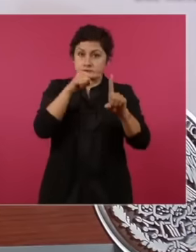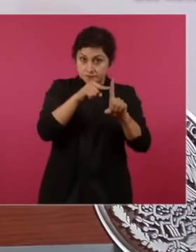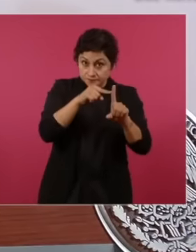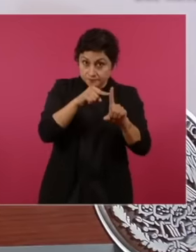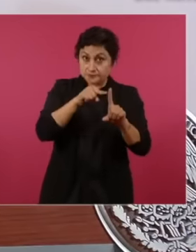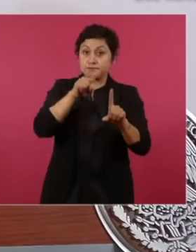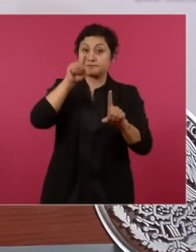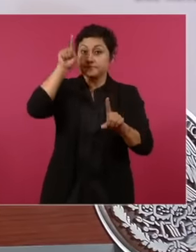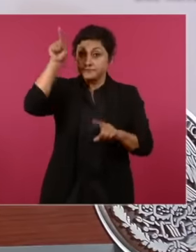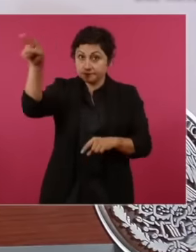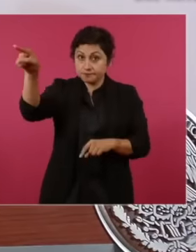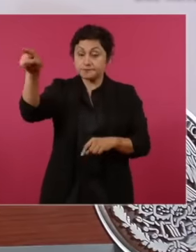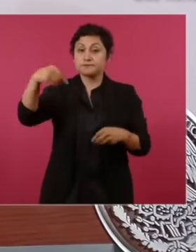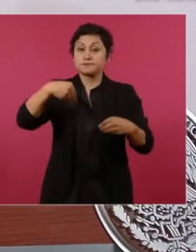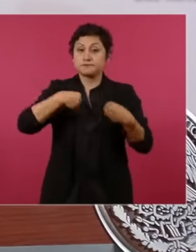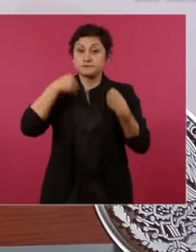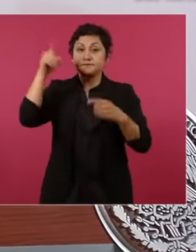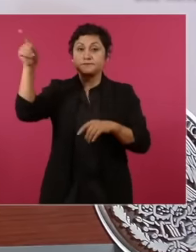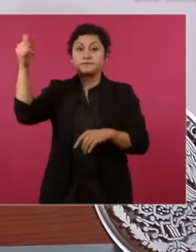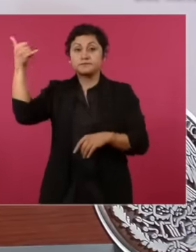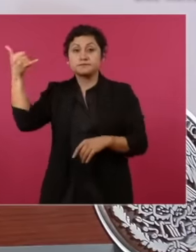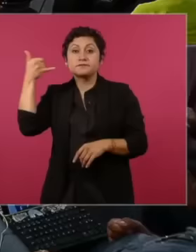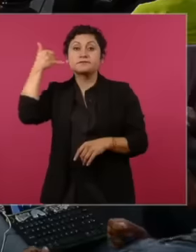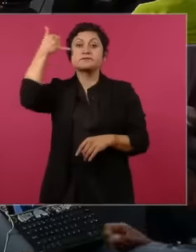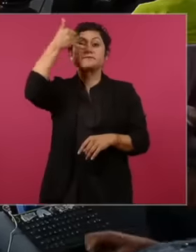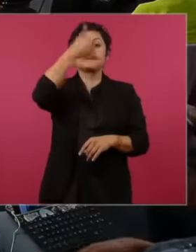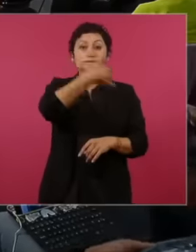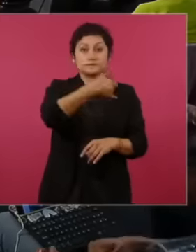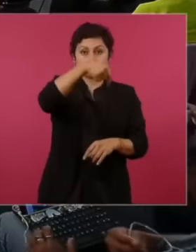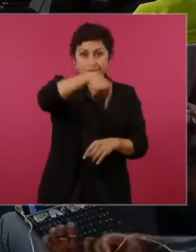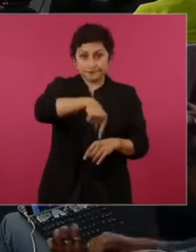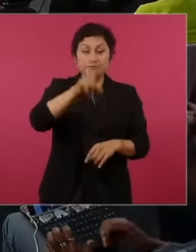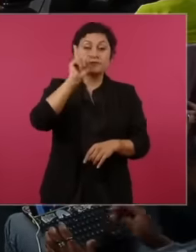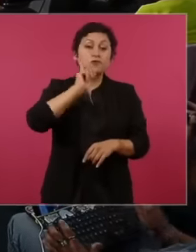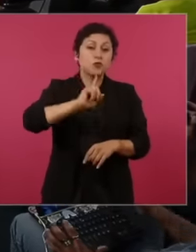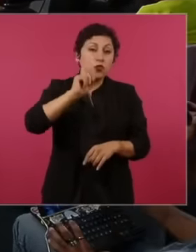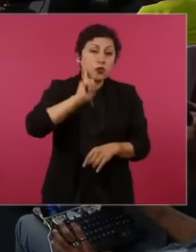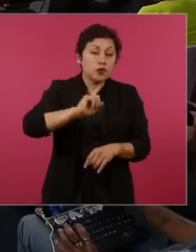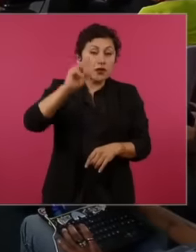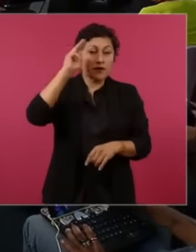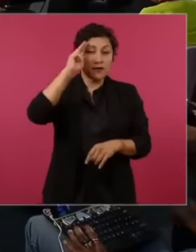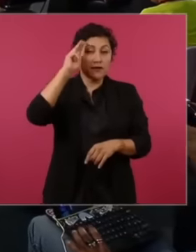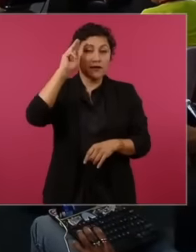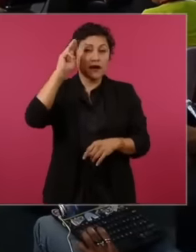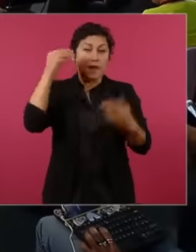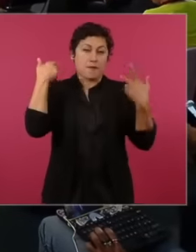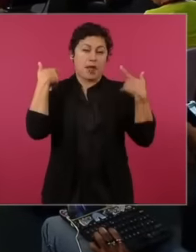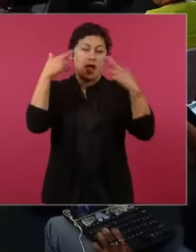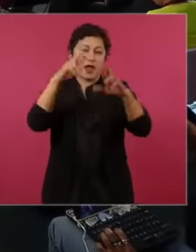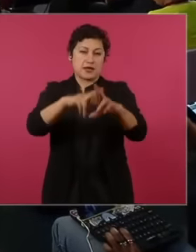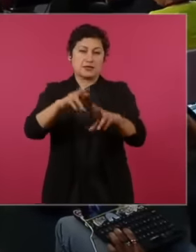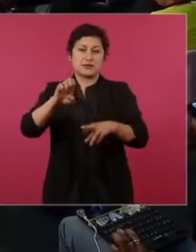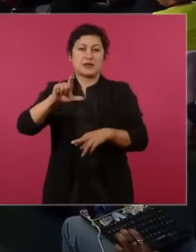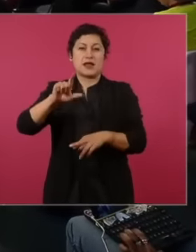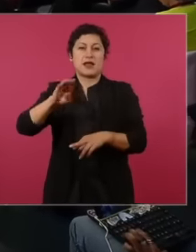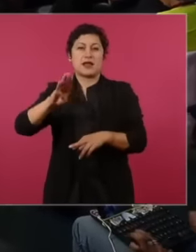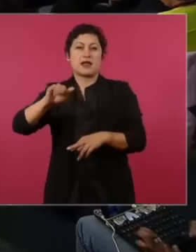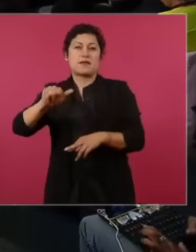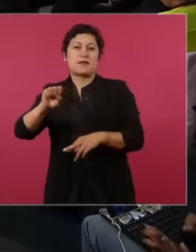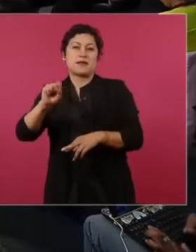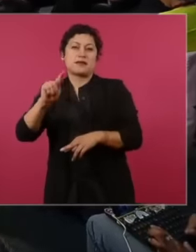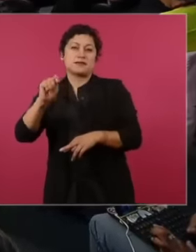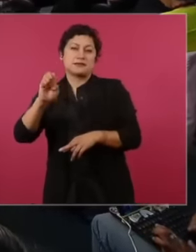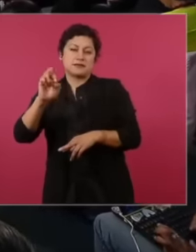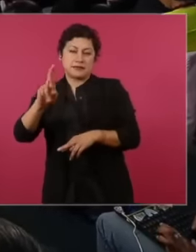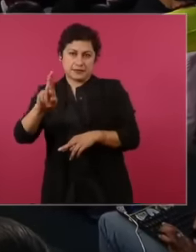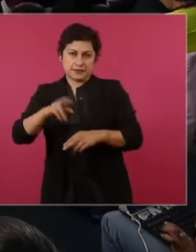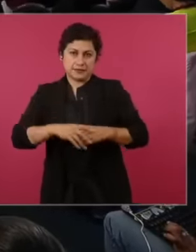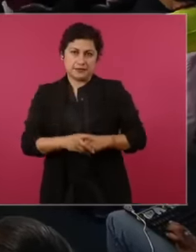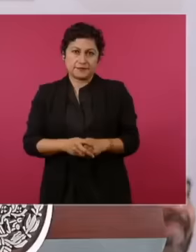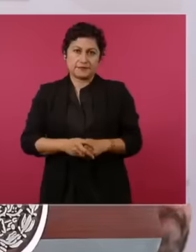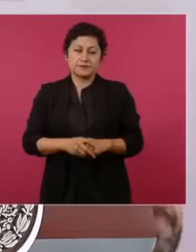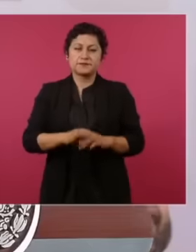Gordillo, put the call, not the call, the